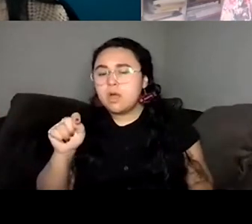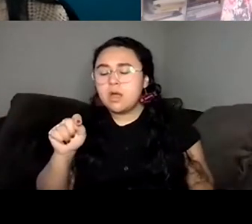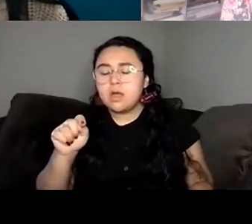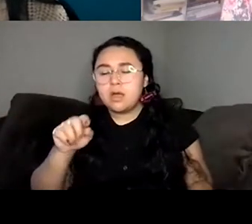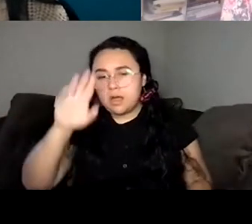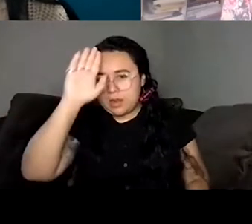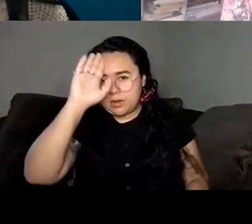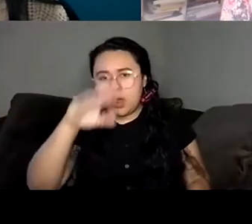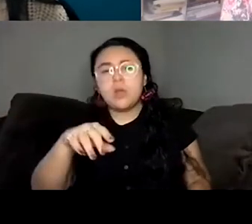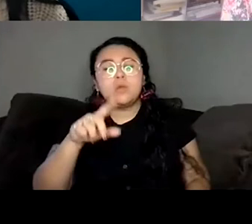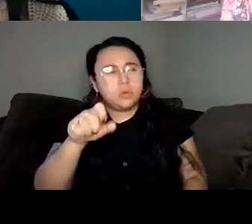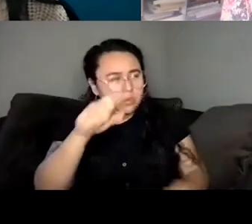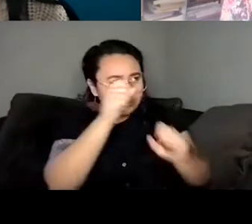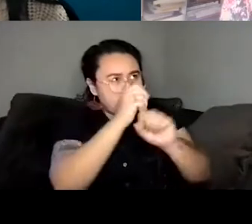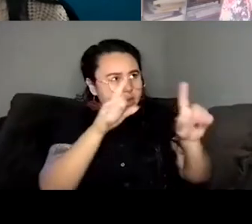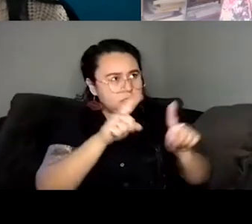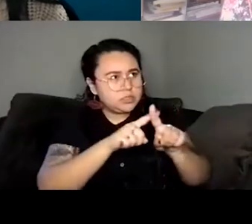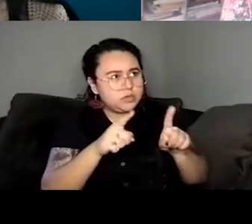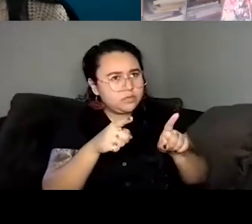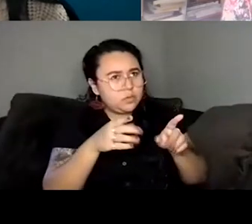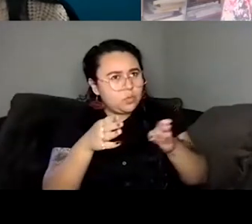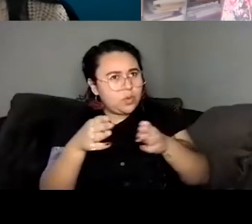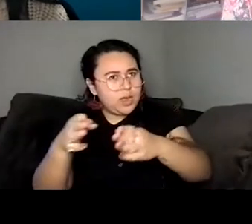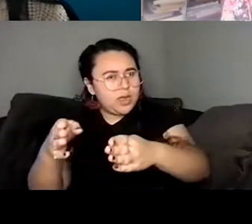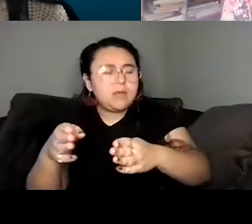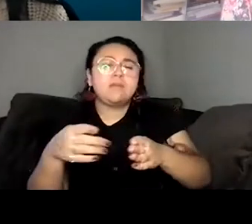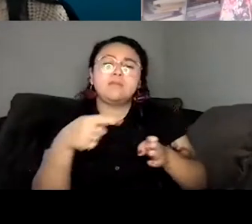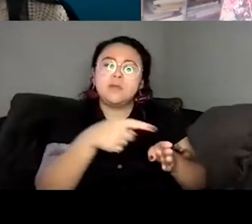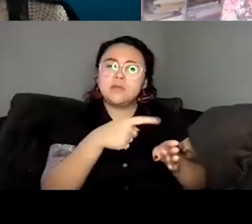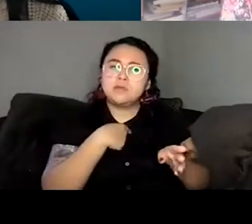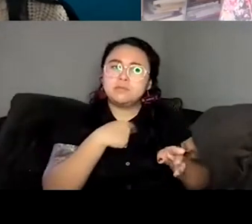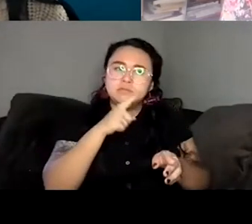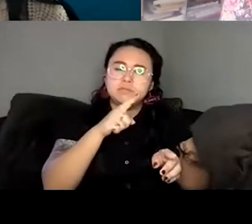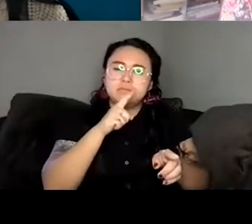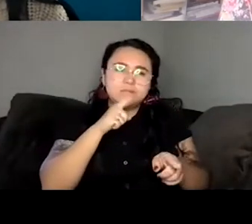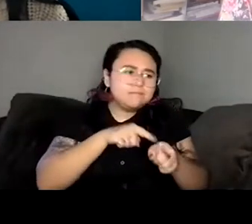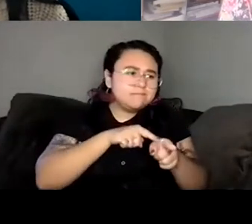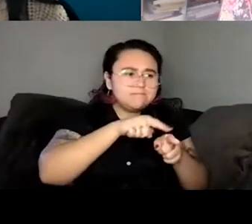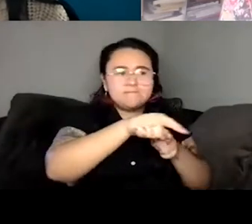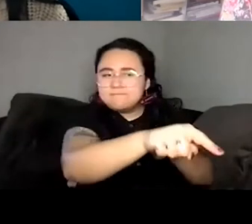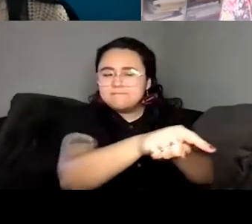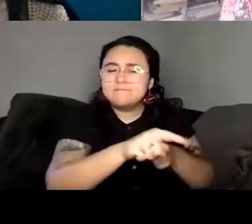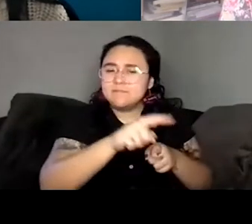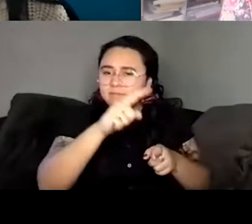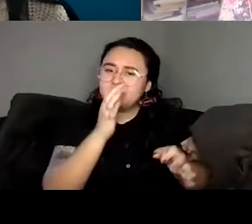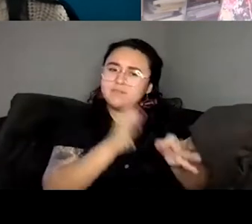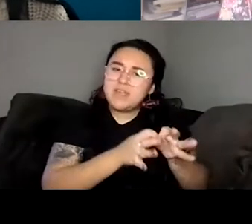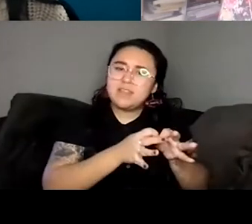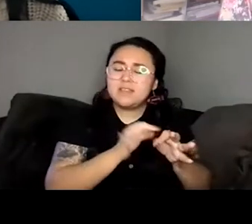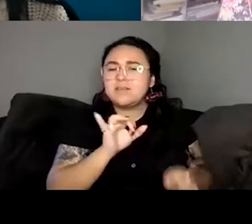you remained faithful to this kind of experiential, nuanced story about a person. So how did you